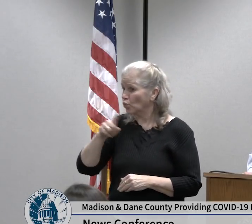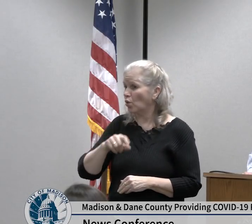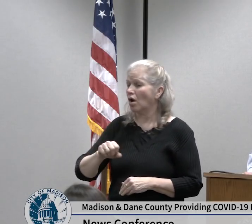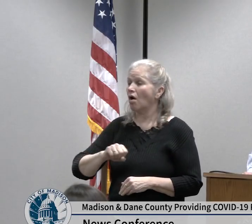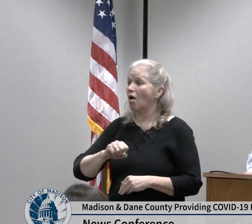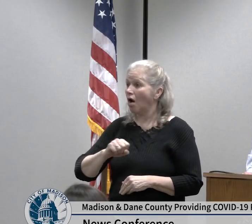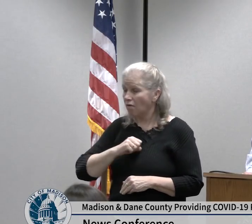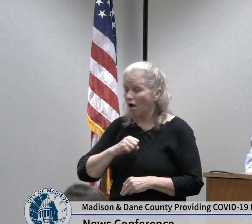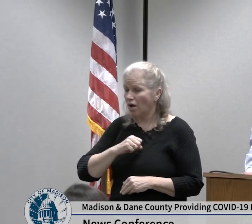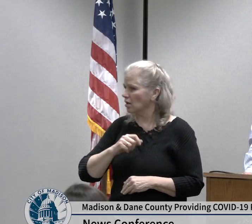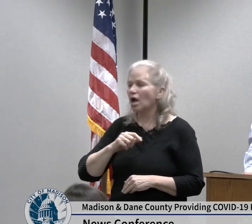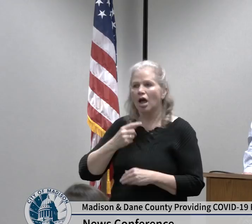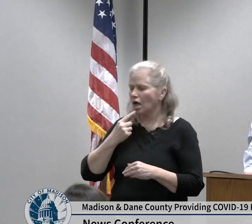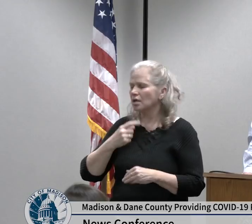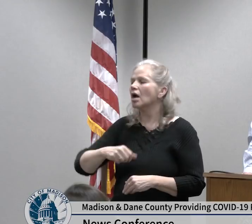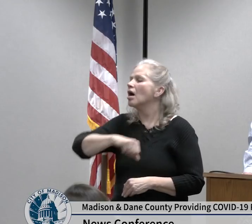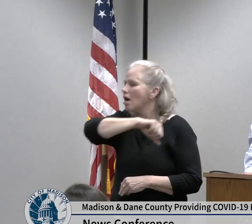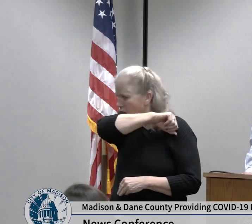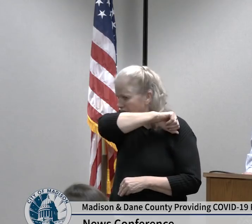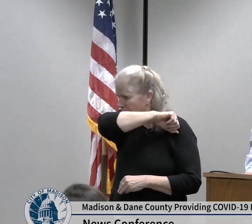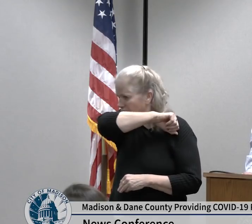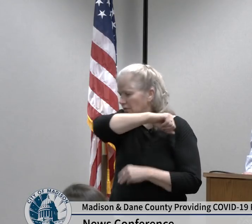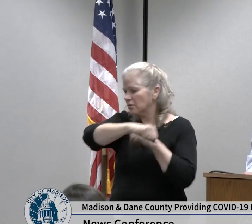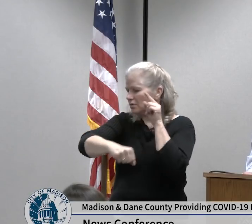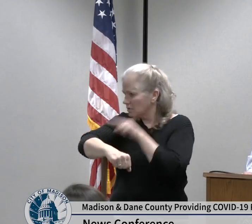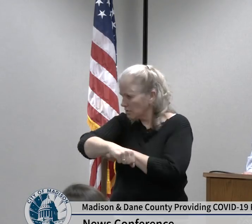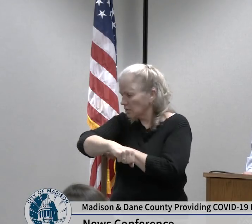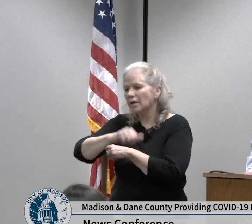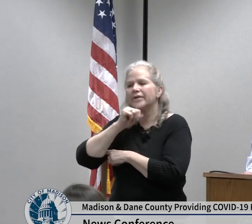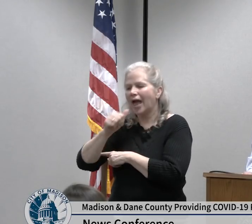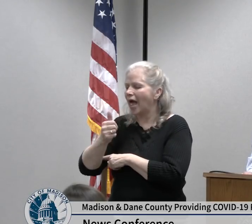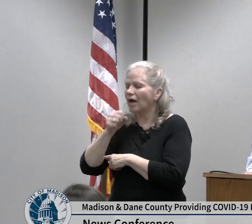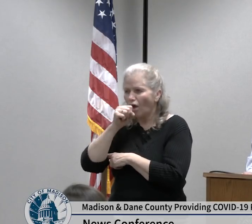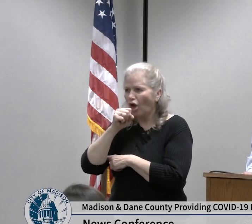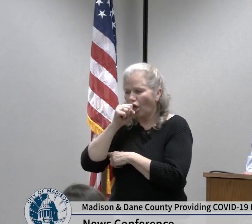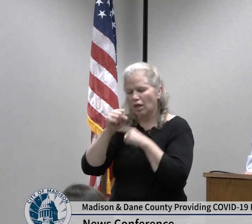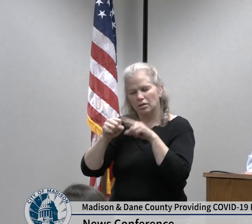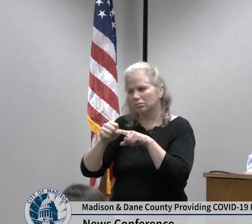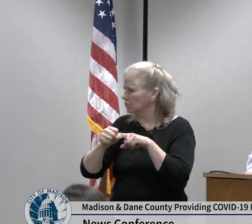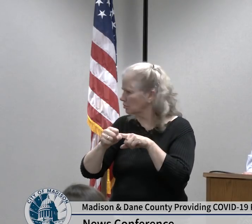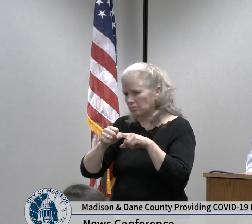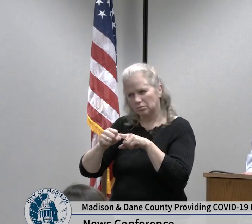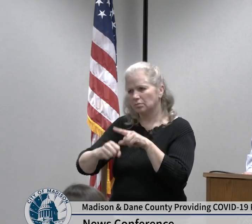classic way is to cough into your elbow as everybody that's seen on in in media